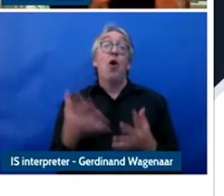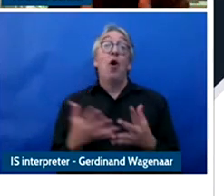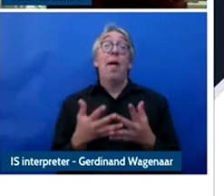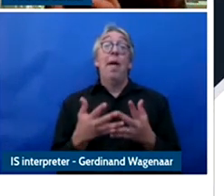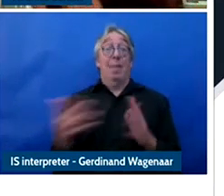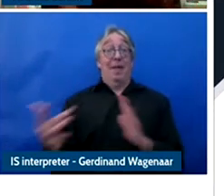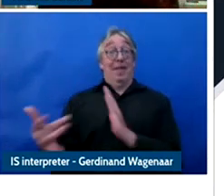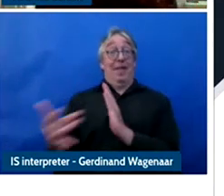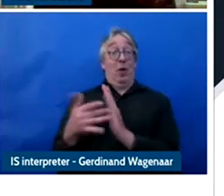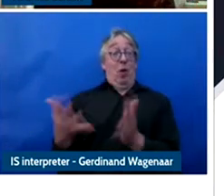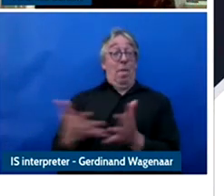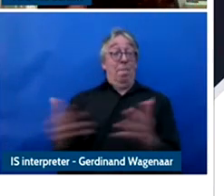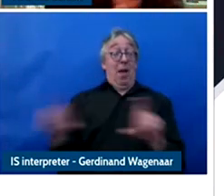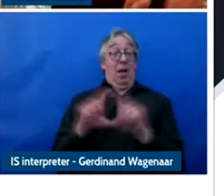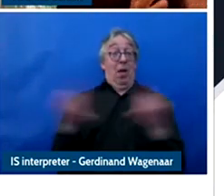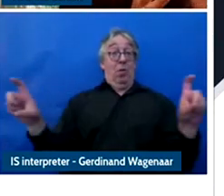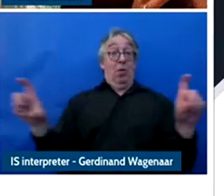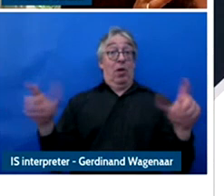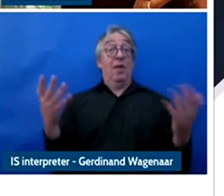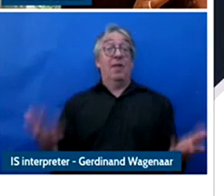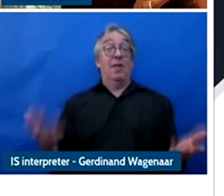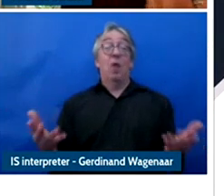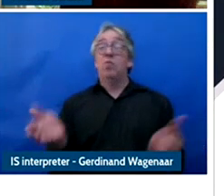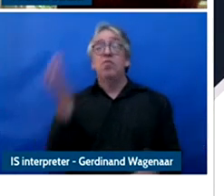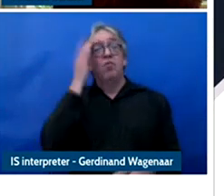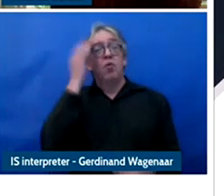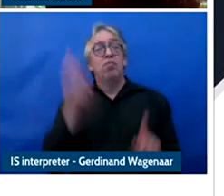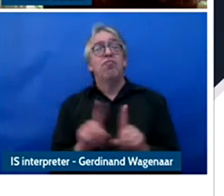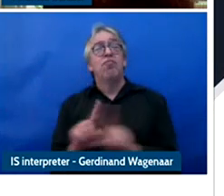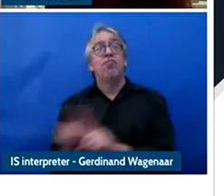bit tech have access to different times data.